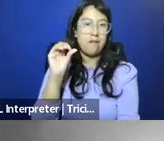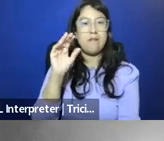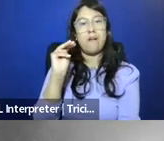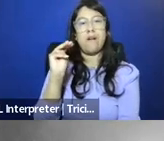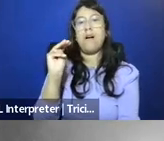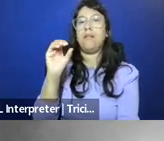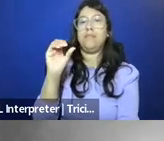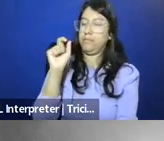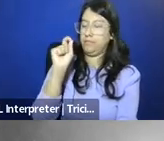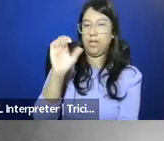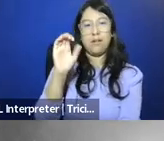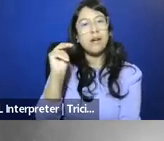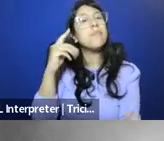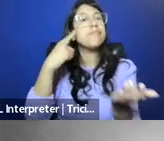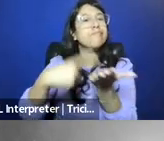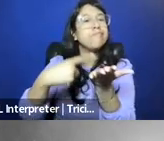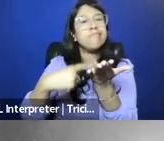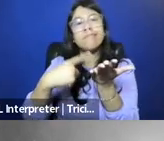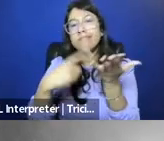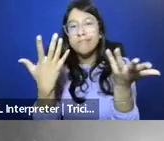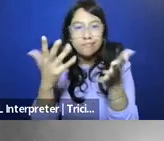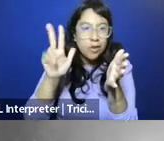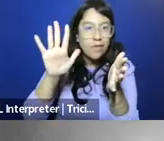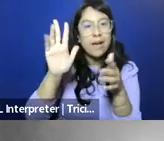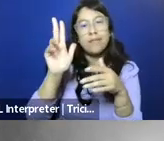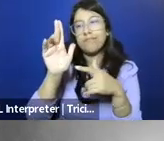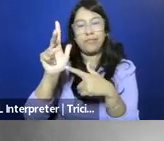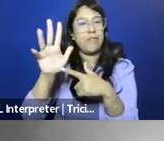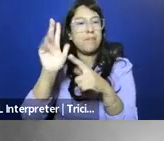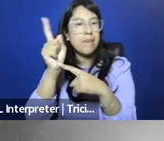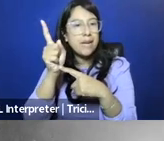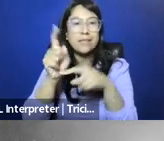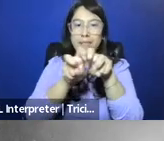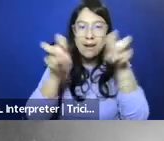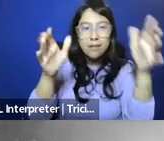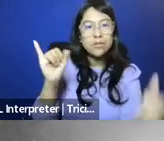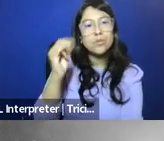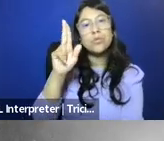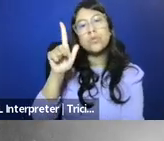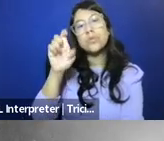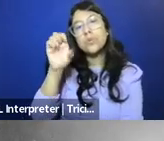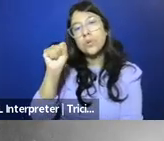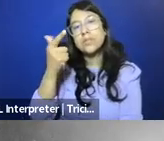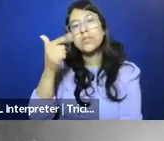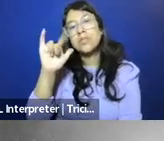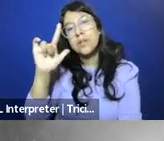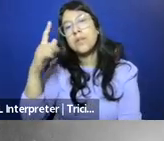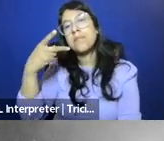Then for about 35 minutes, we'll hear from our panelists, Jules Gill-Peterson, Whitney Strub, and Gillian Frank.